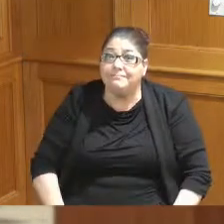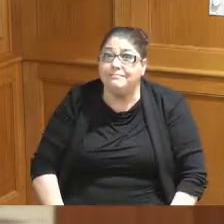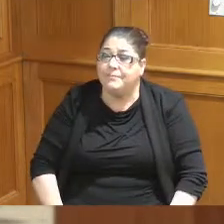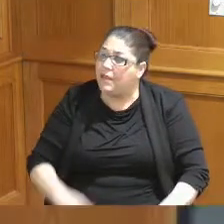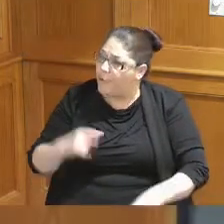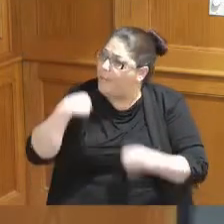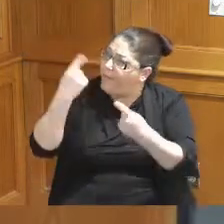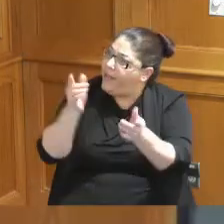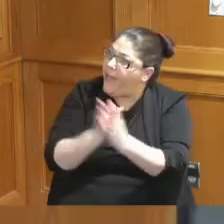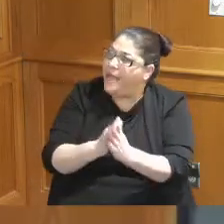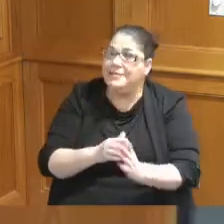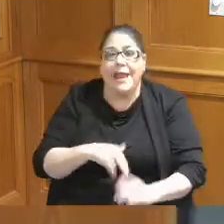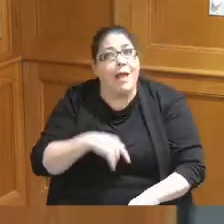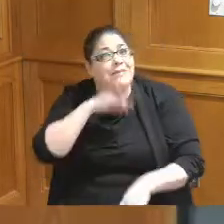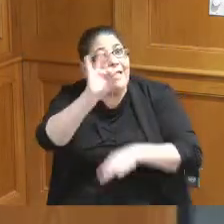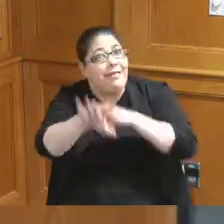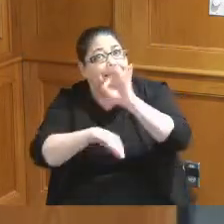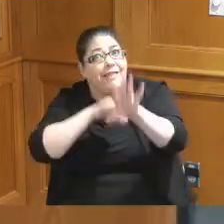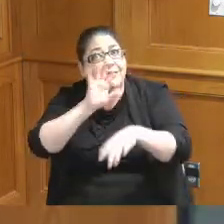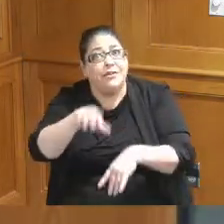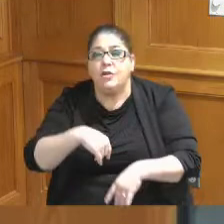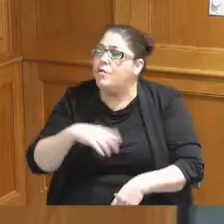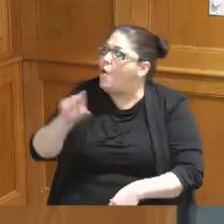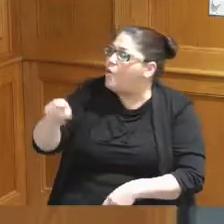I've been asking and I've been telling you just haven't oh you've been saying the convention